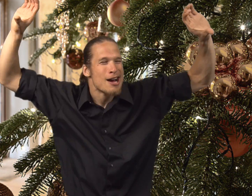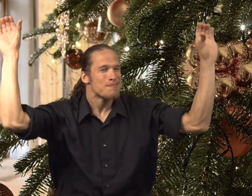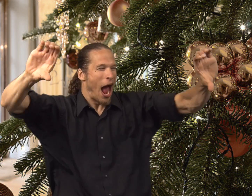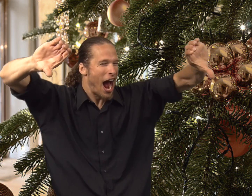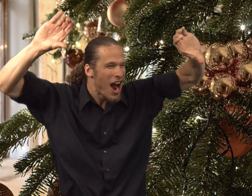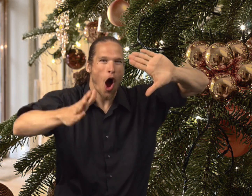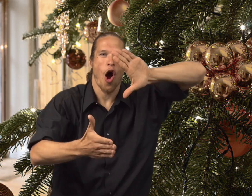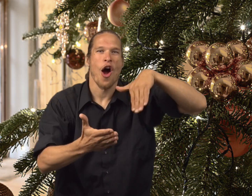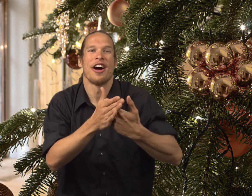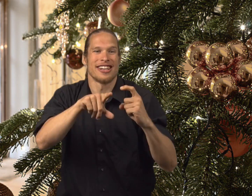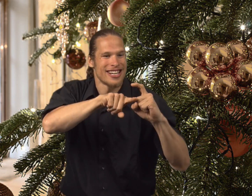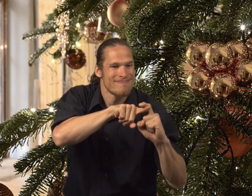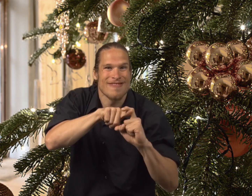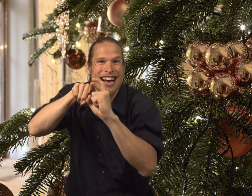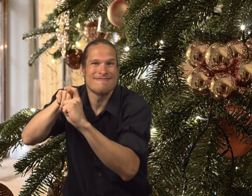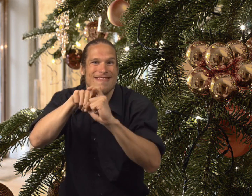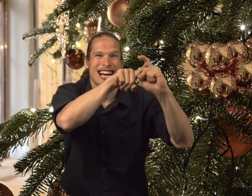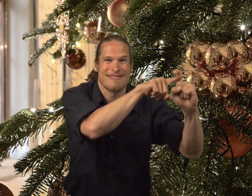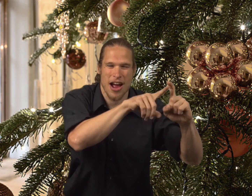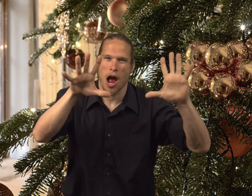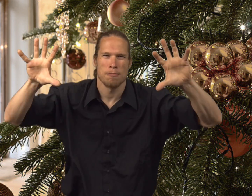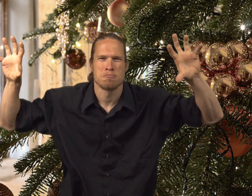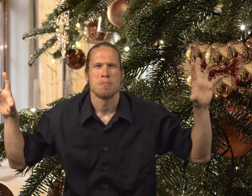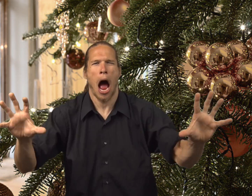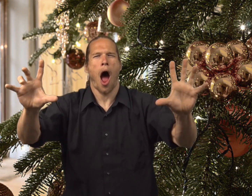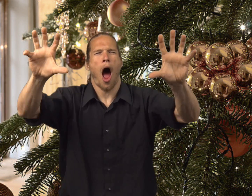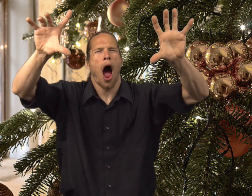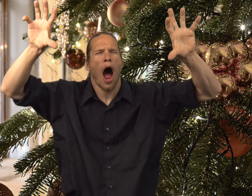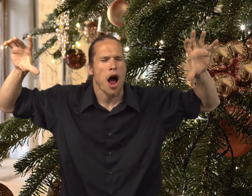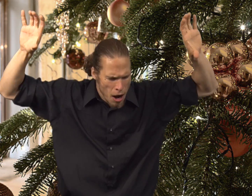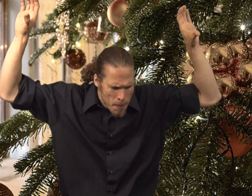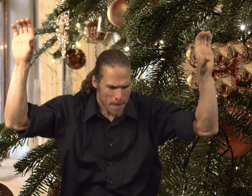And so the mouse started pouring the glitter over everything on all the ornaments